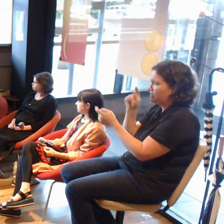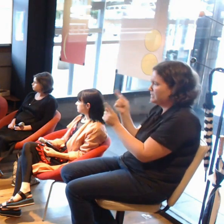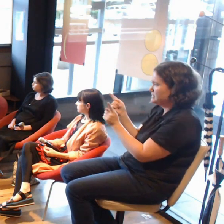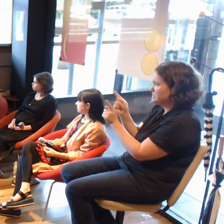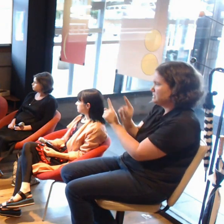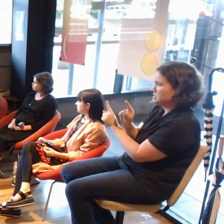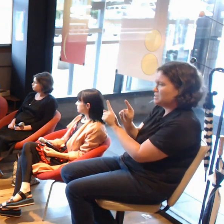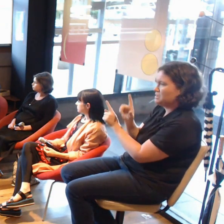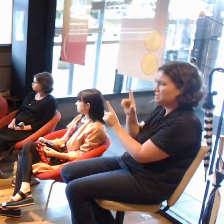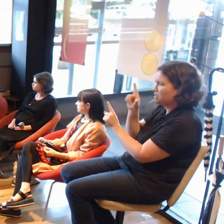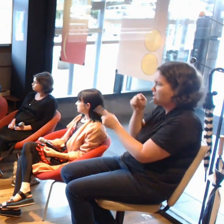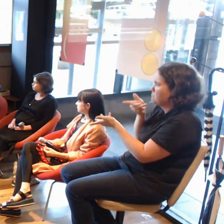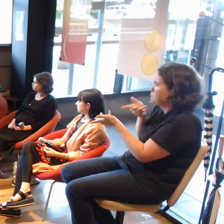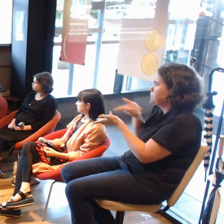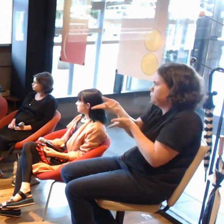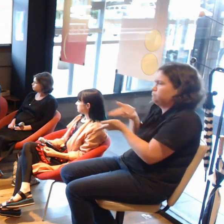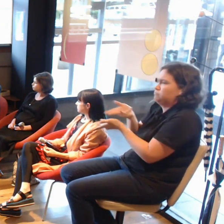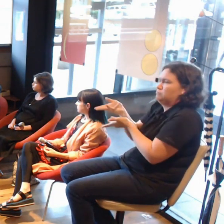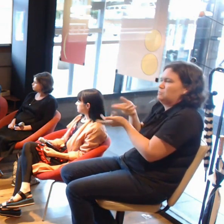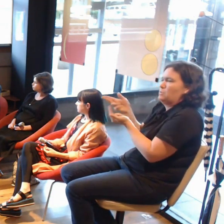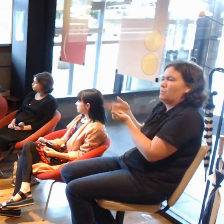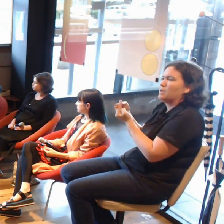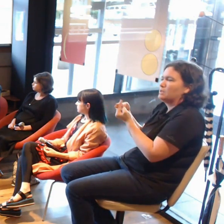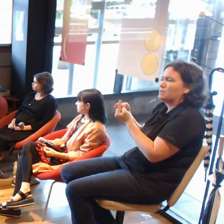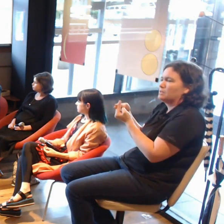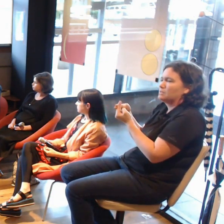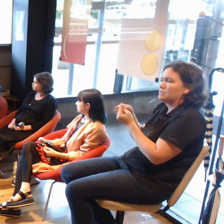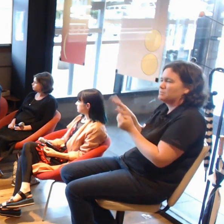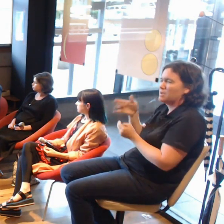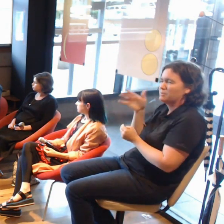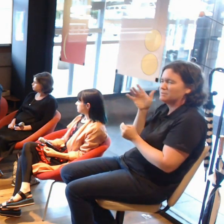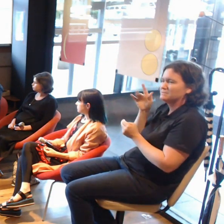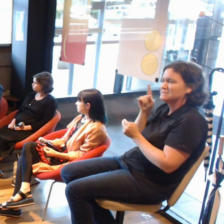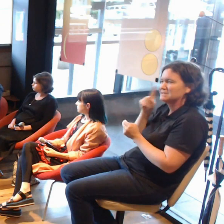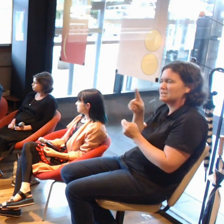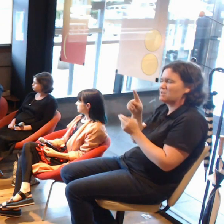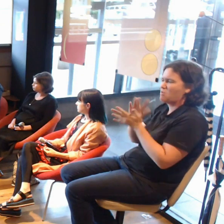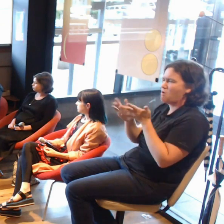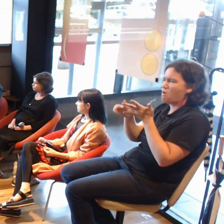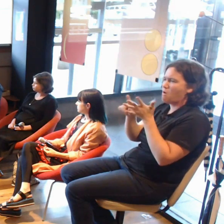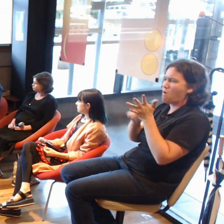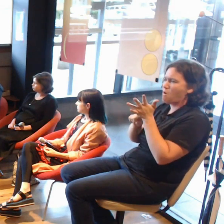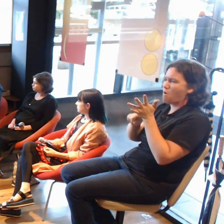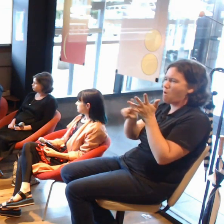So in some ways, that's where you see... People might've heard of the 'hollow lens' that's one of the very classic mixed reality headset devices.